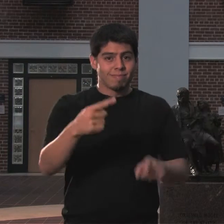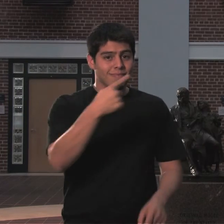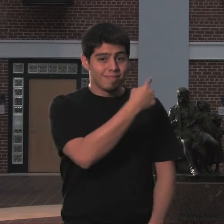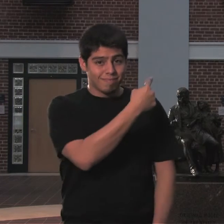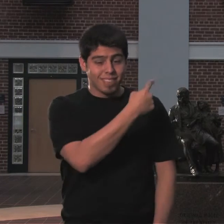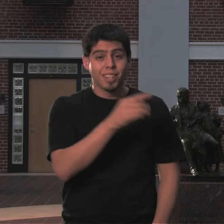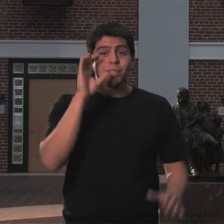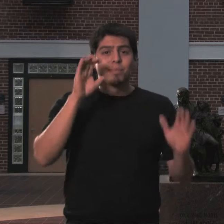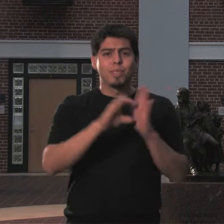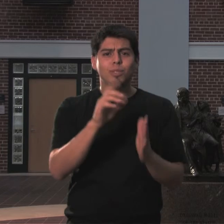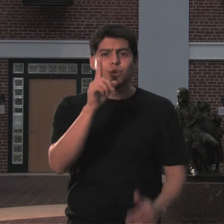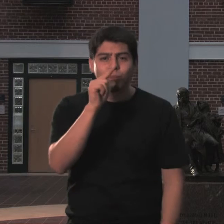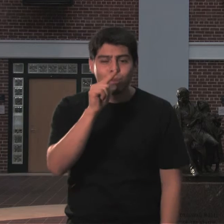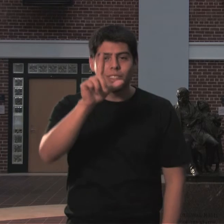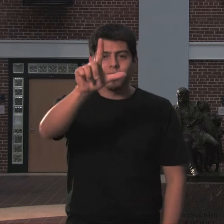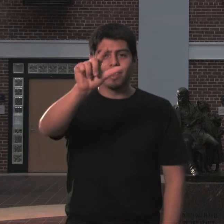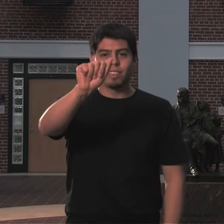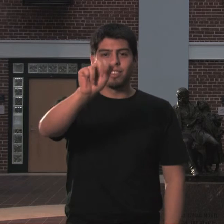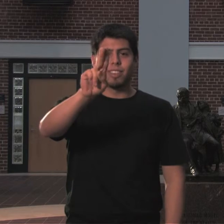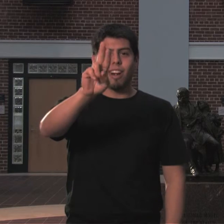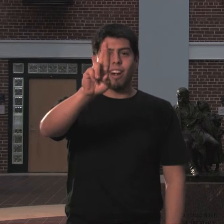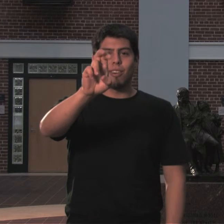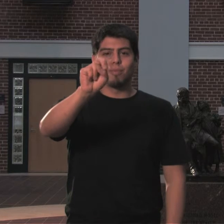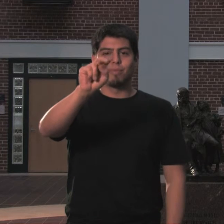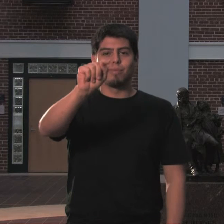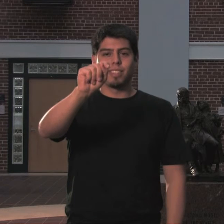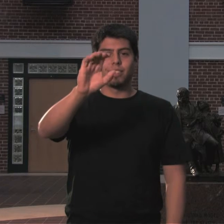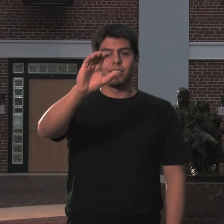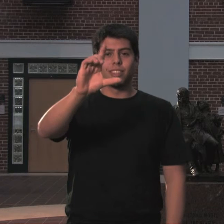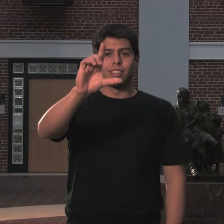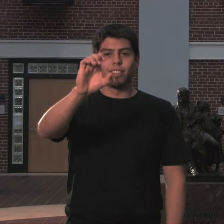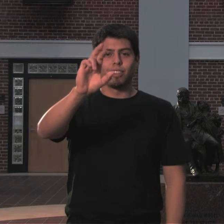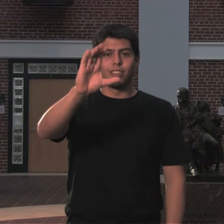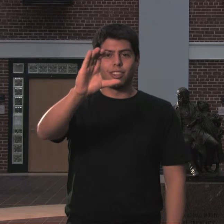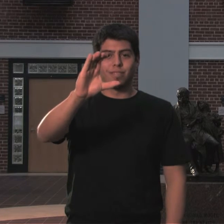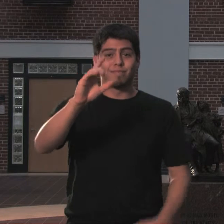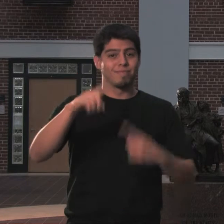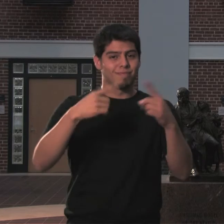Laurent Clerc.